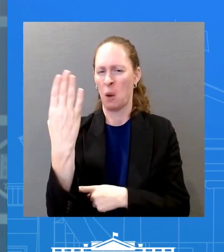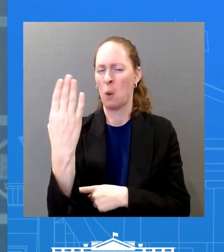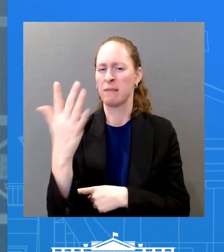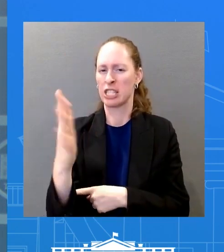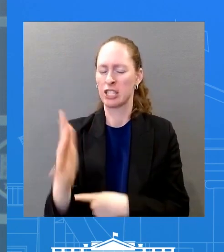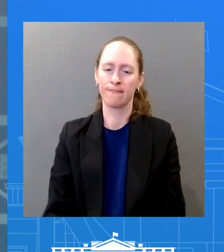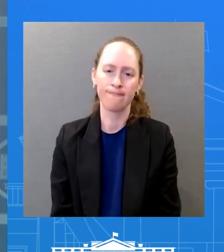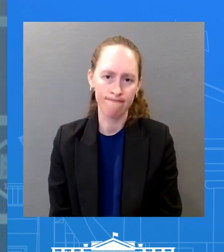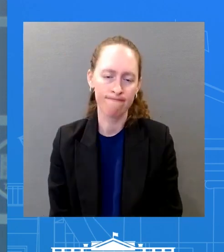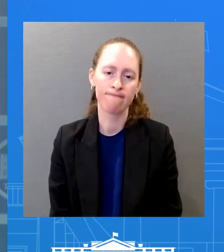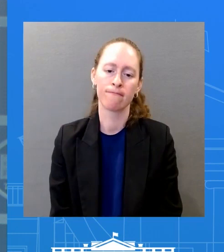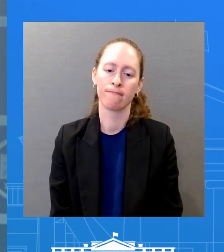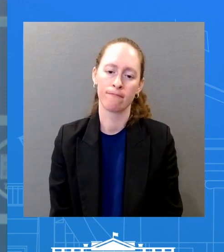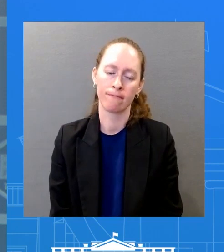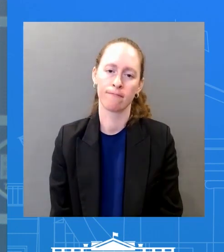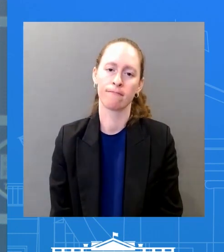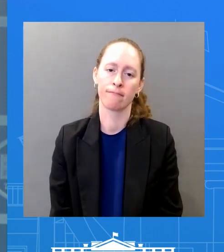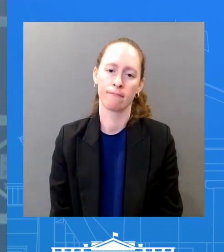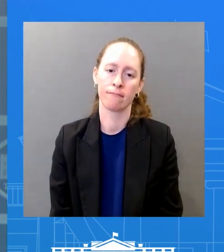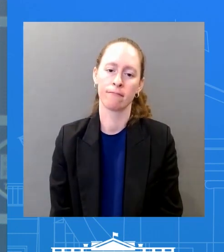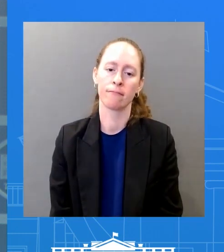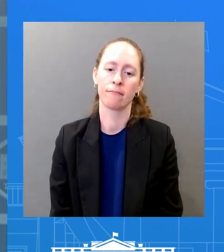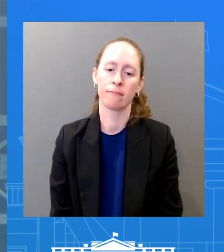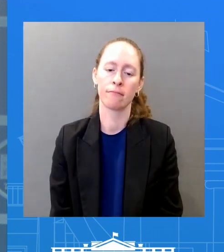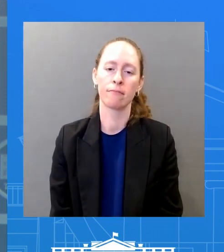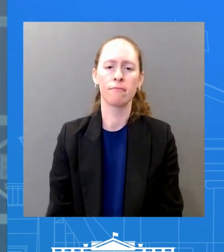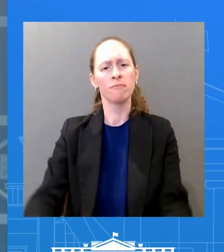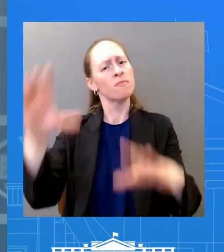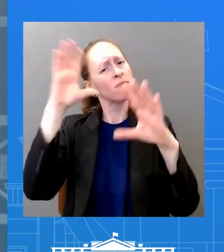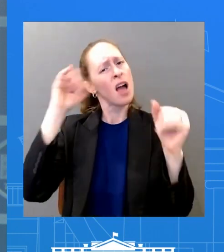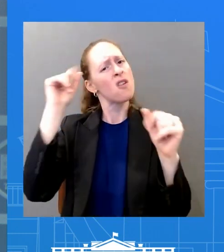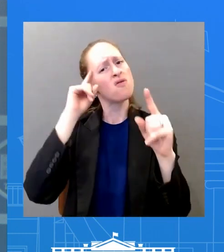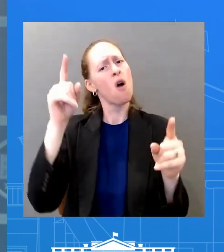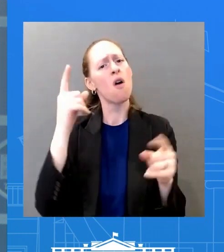The President expressed appreciation for the warm reception during his July trip to Israel